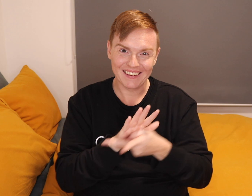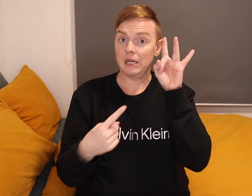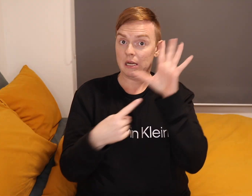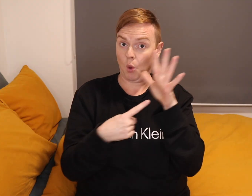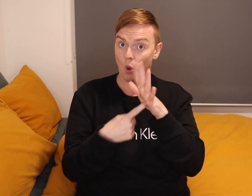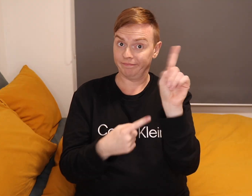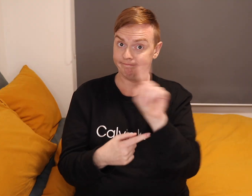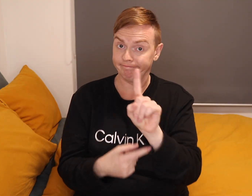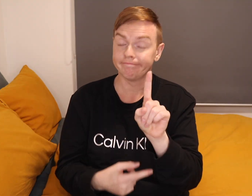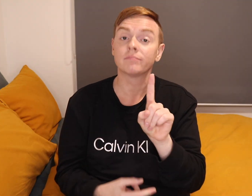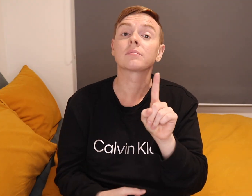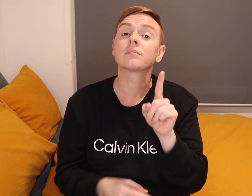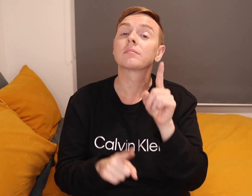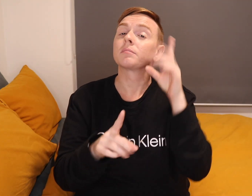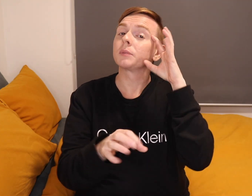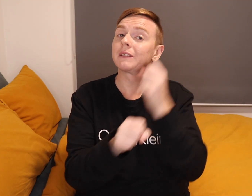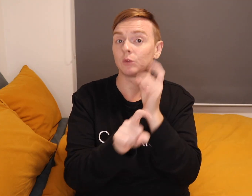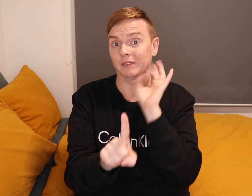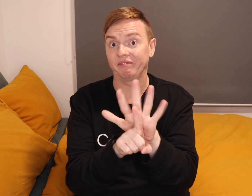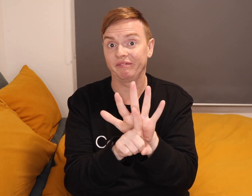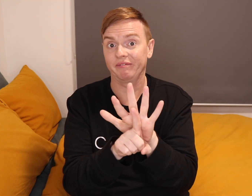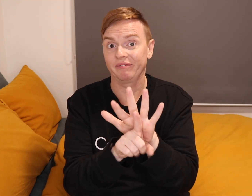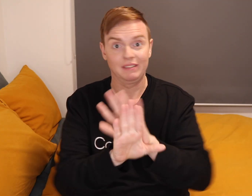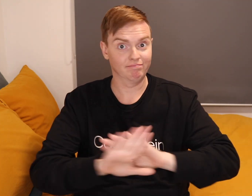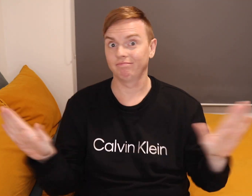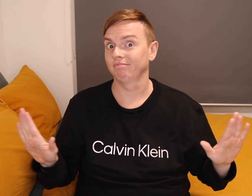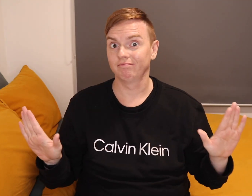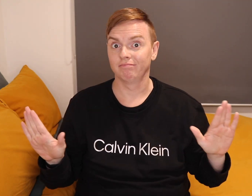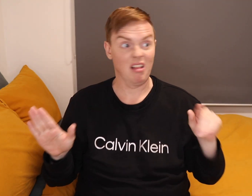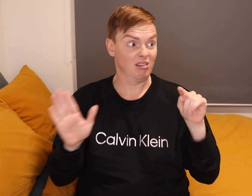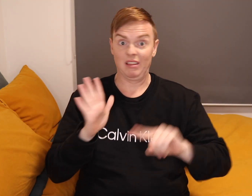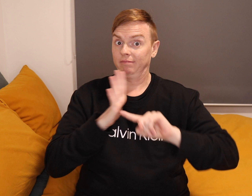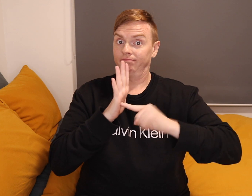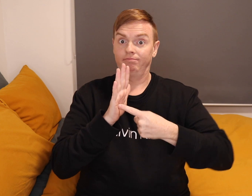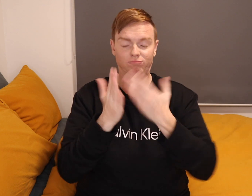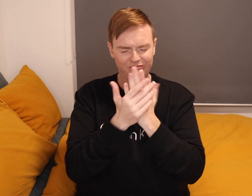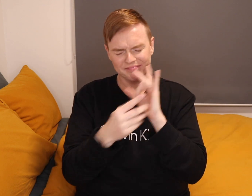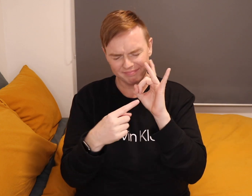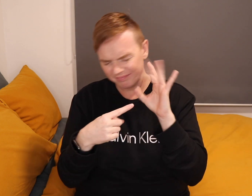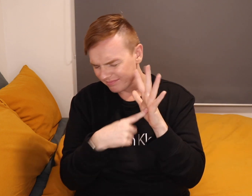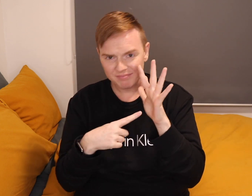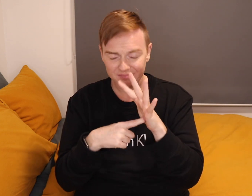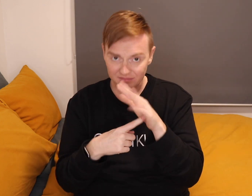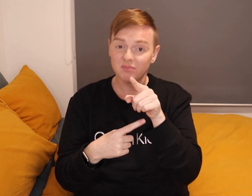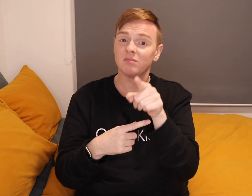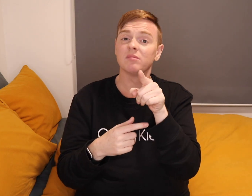You have to believe in yourself. That's it. It's one of importance lesson to learn.